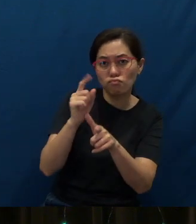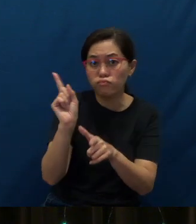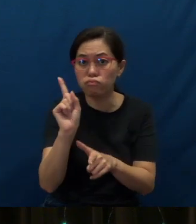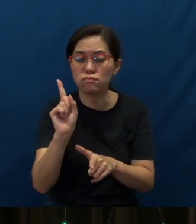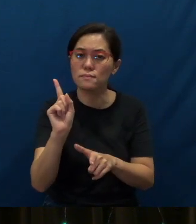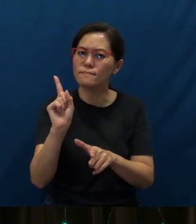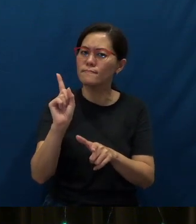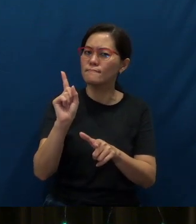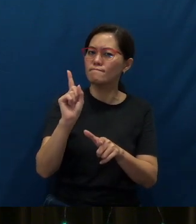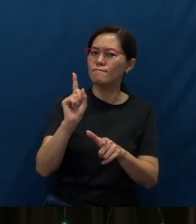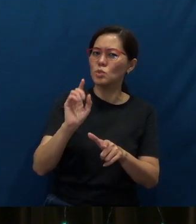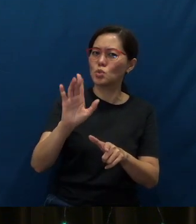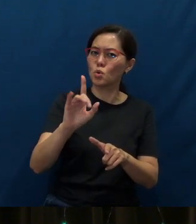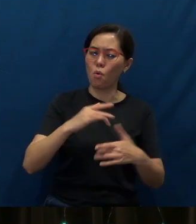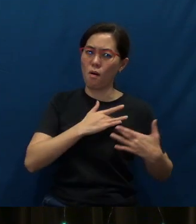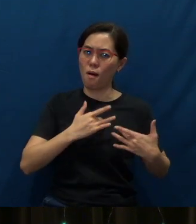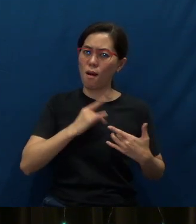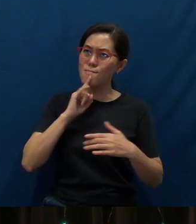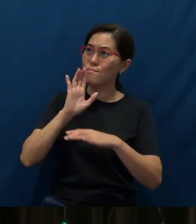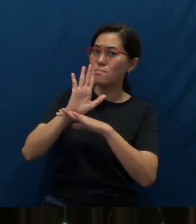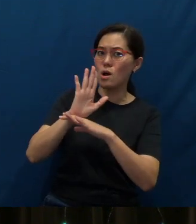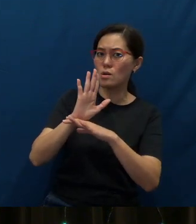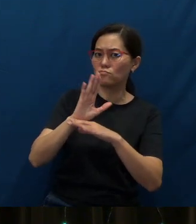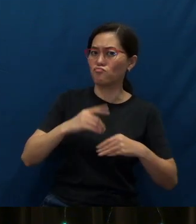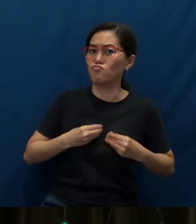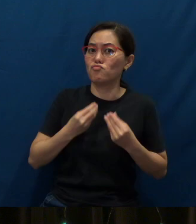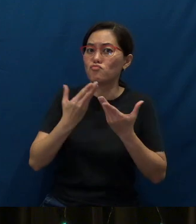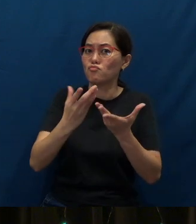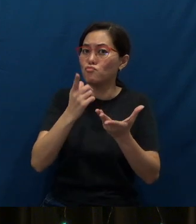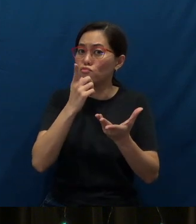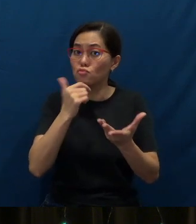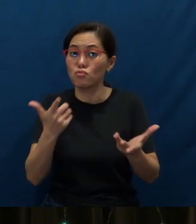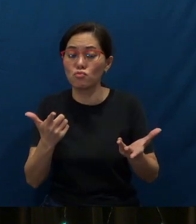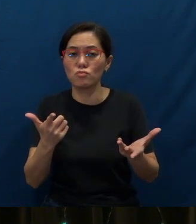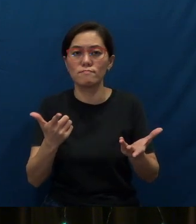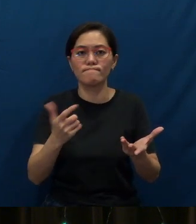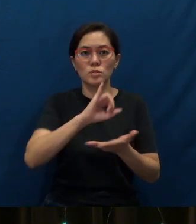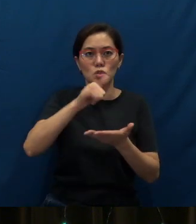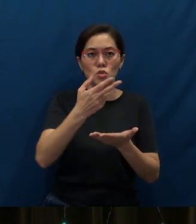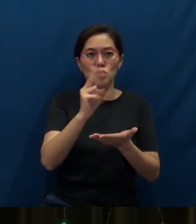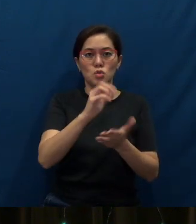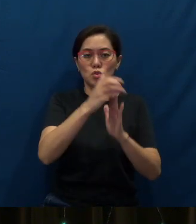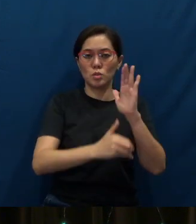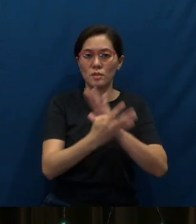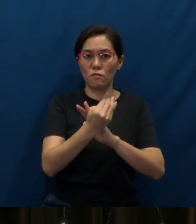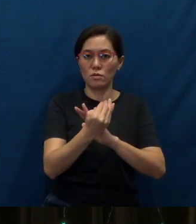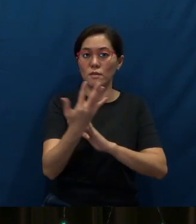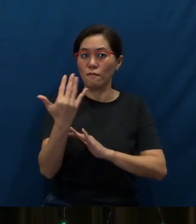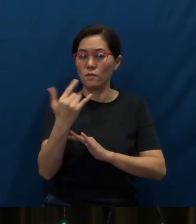To whom do you pledge your heart's devotion? In John chapter 14, verse 15, it simply reads: